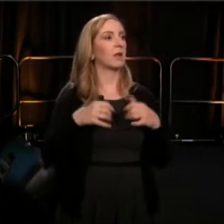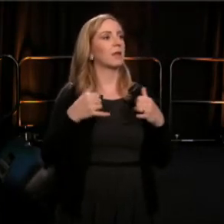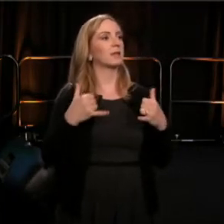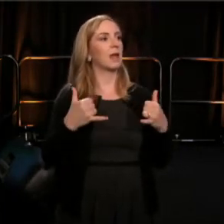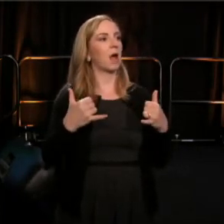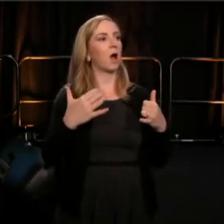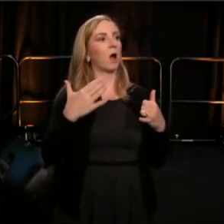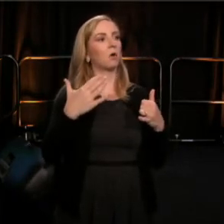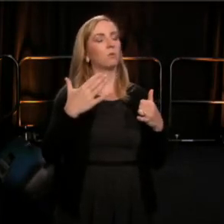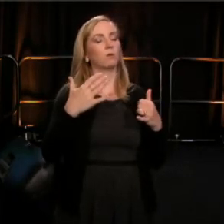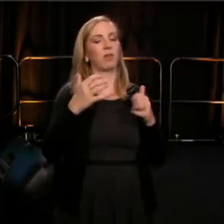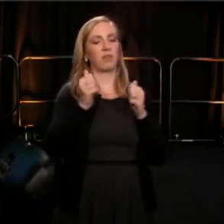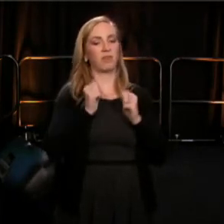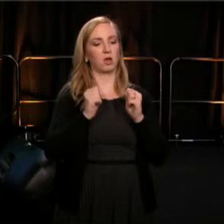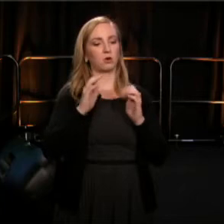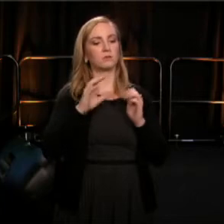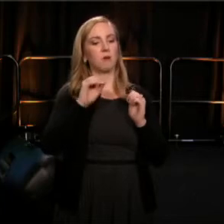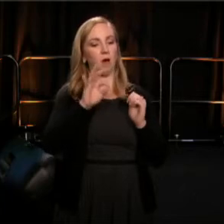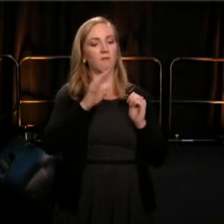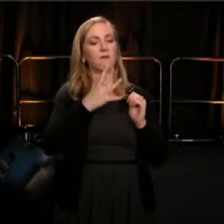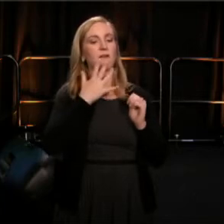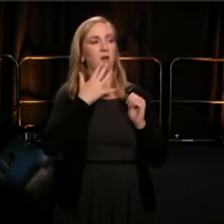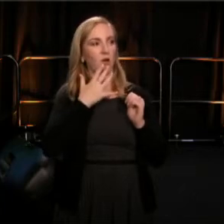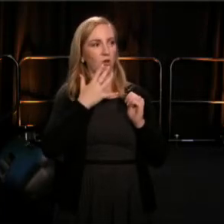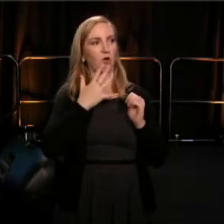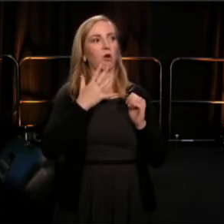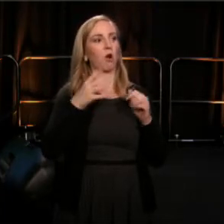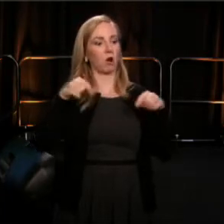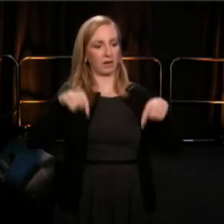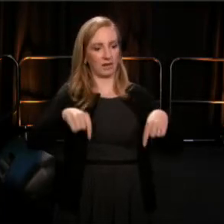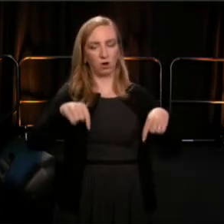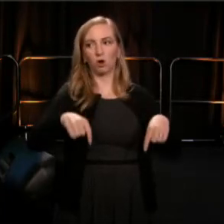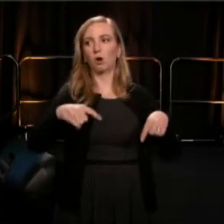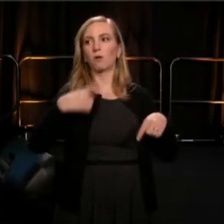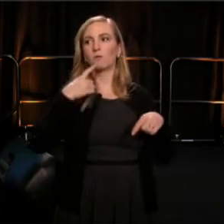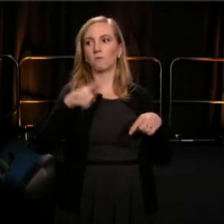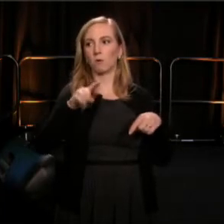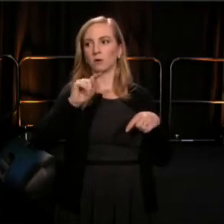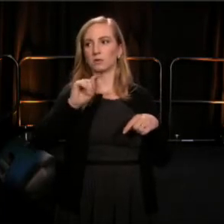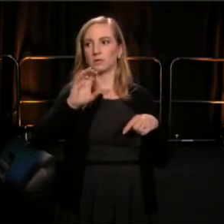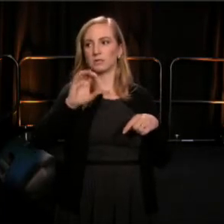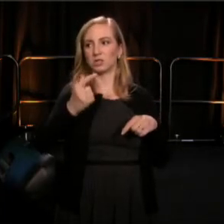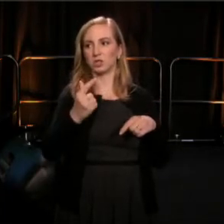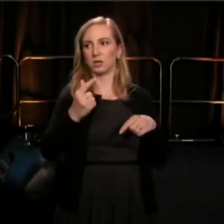20 arc here at the conference. And I strongly encourage you to attend at least one of these sessions,